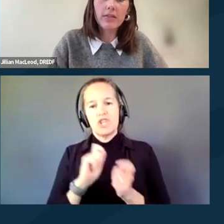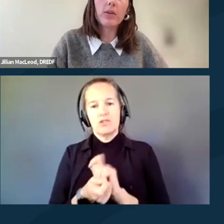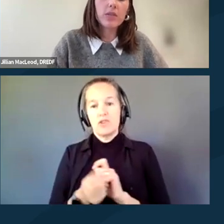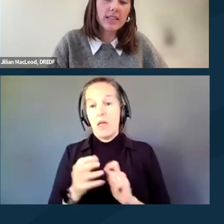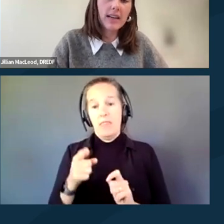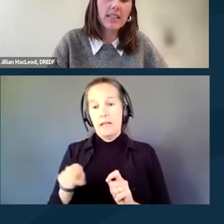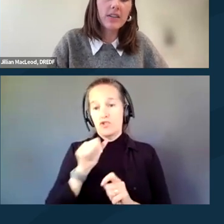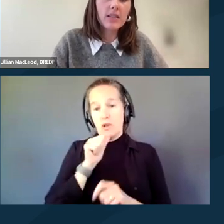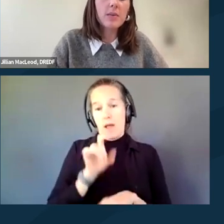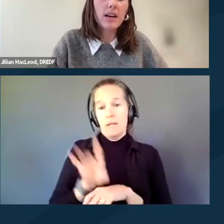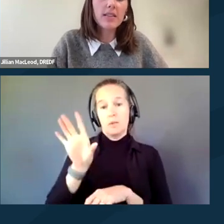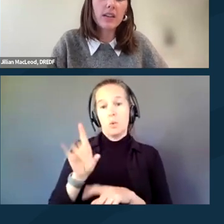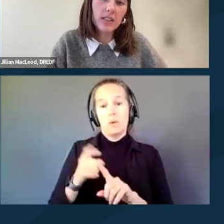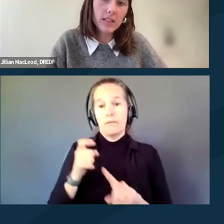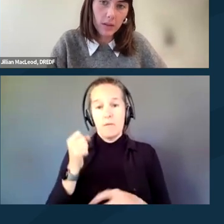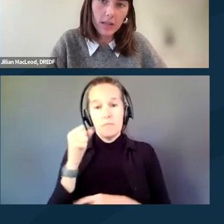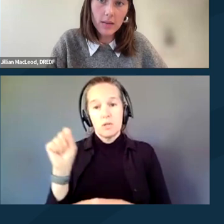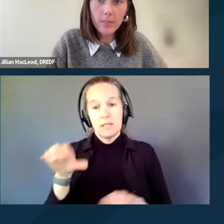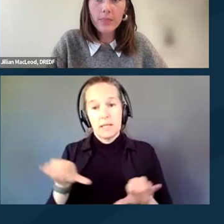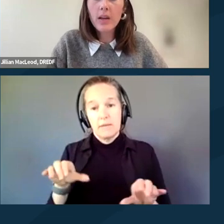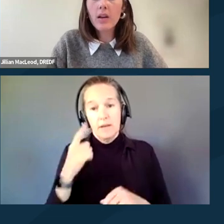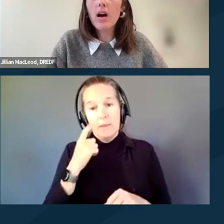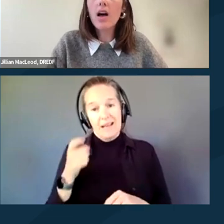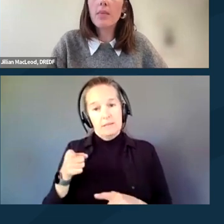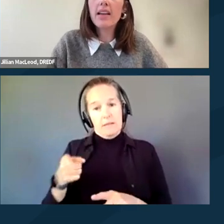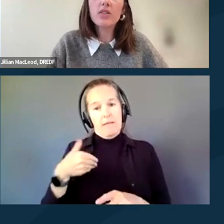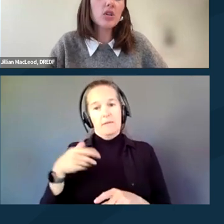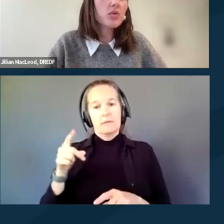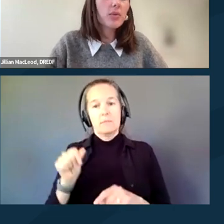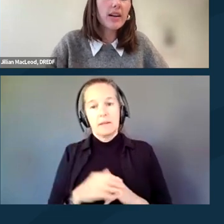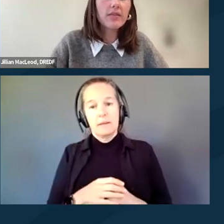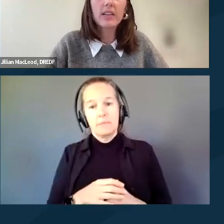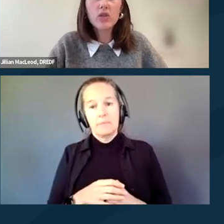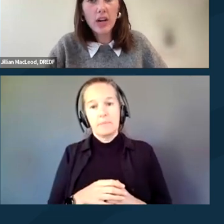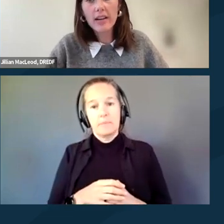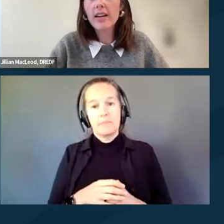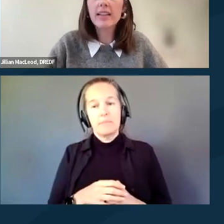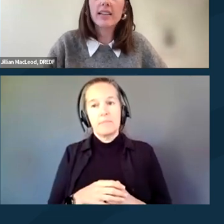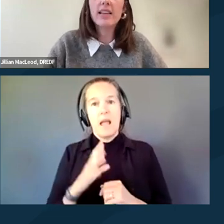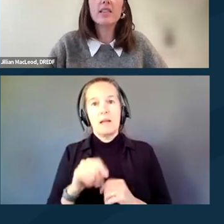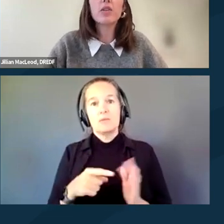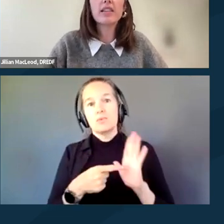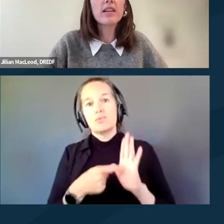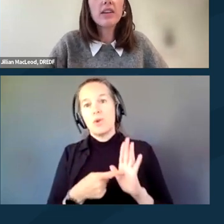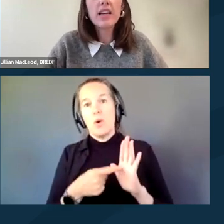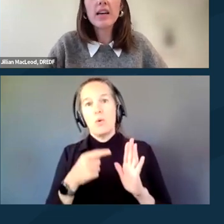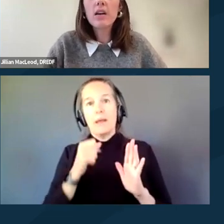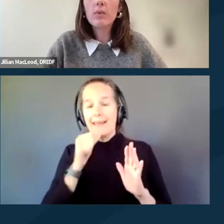from protest activities because of their disability. And to kind of illustrate an inaccessible activity,